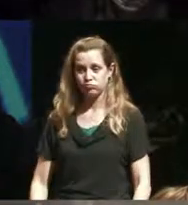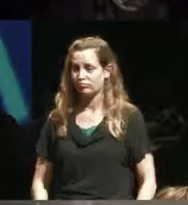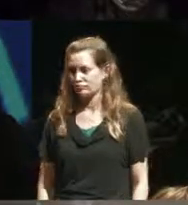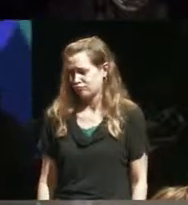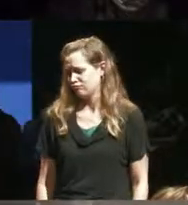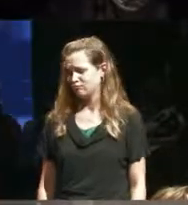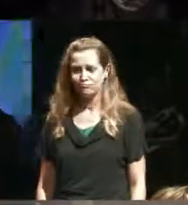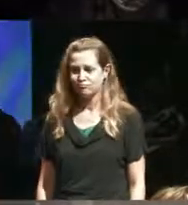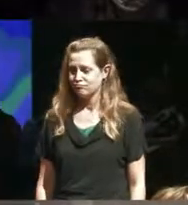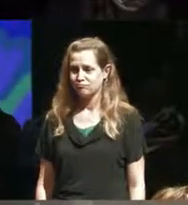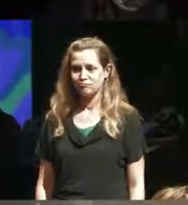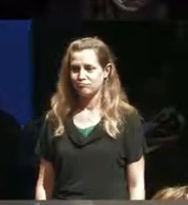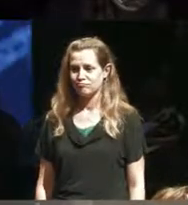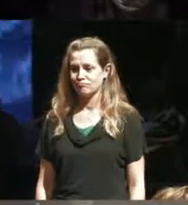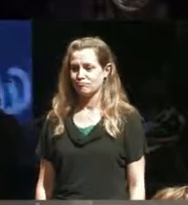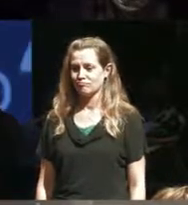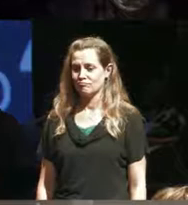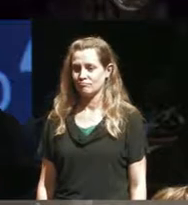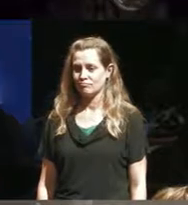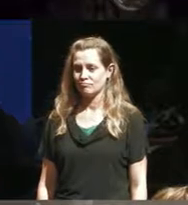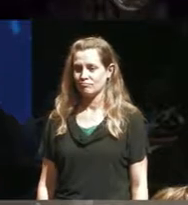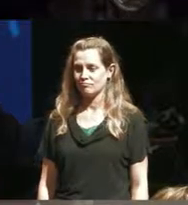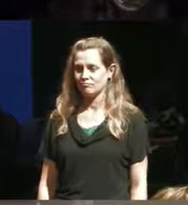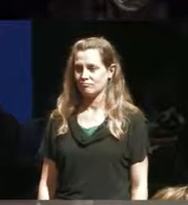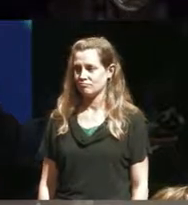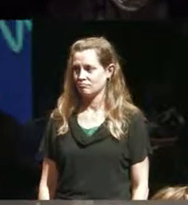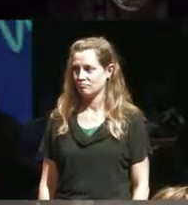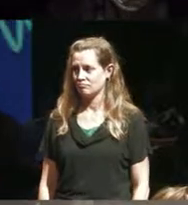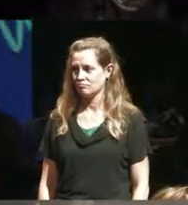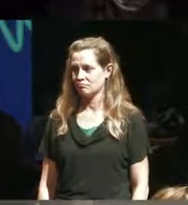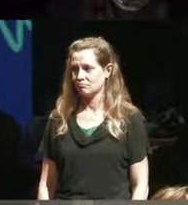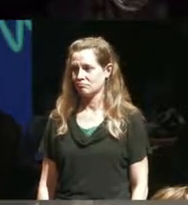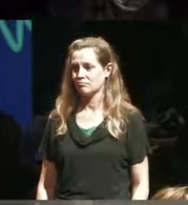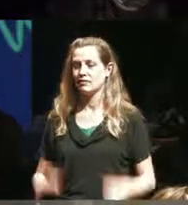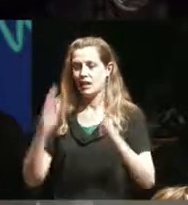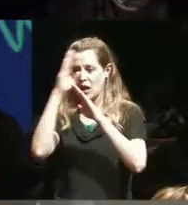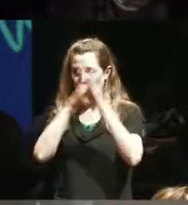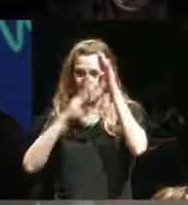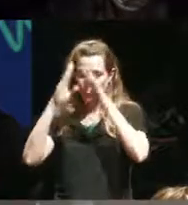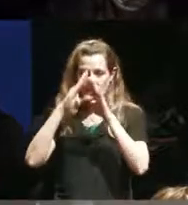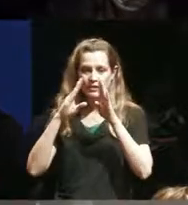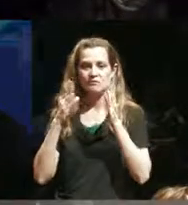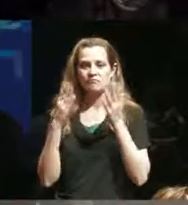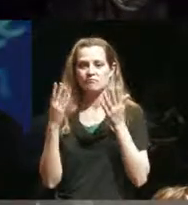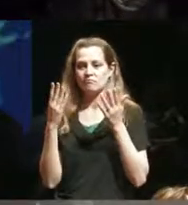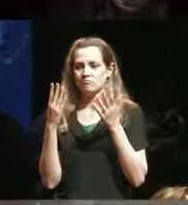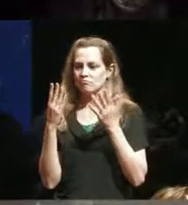I I don't actually feel I don't worry about automatically representing a